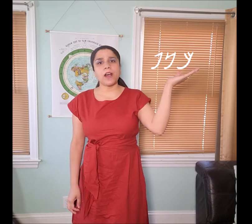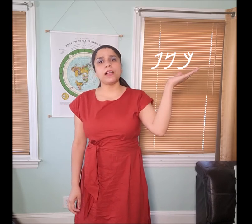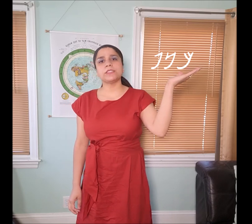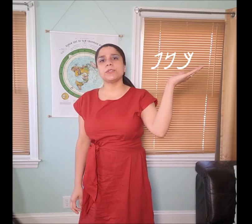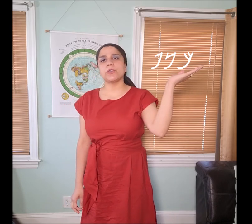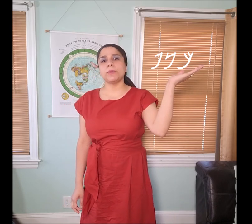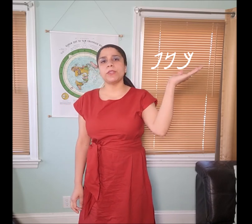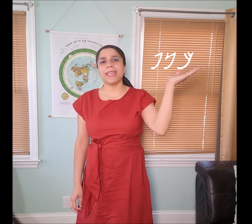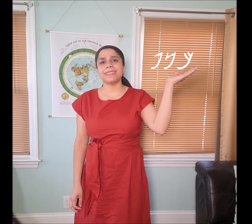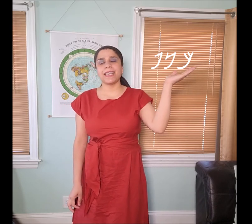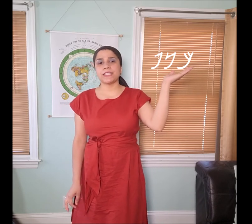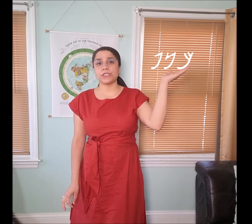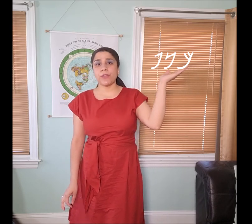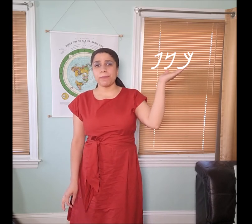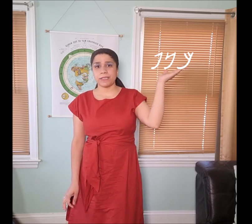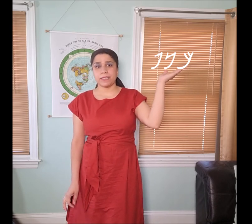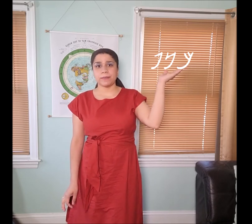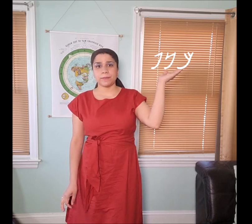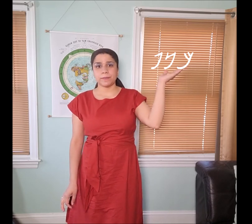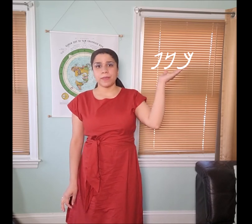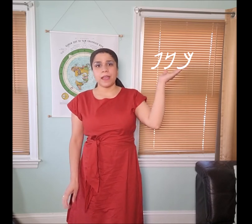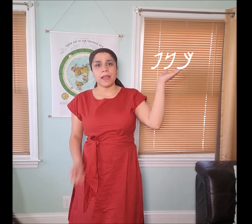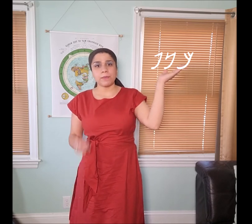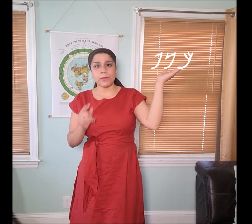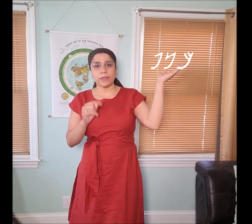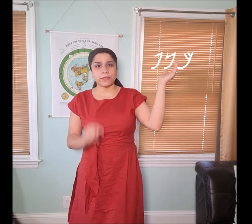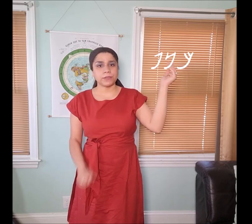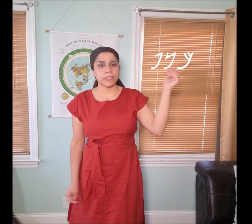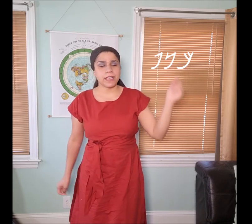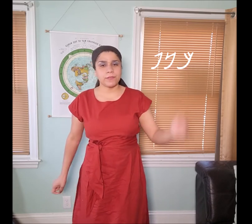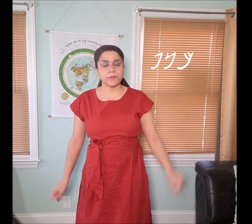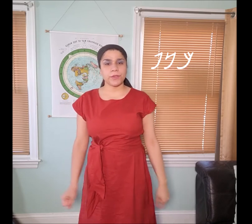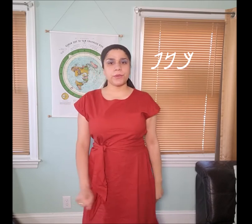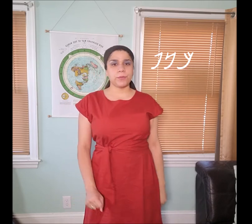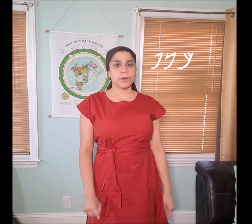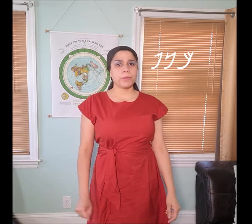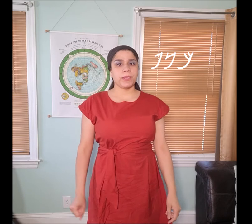also communicates extremity. I’m going to sign for you the word for wing.